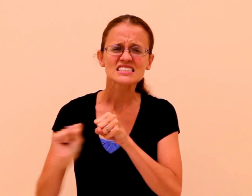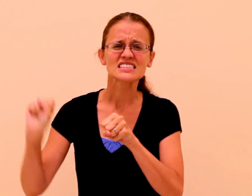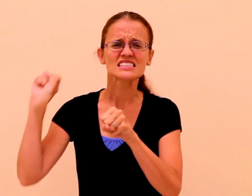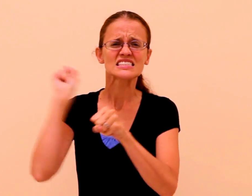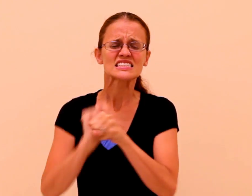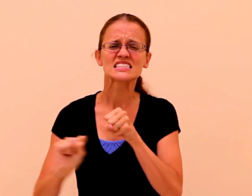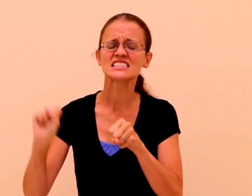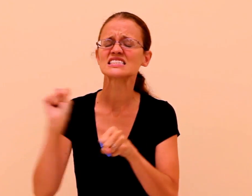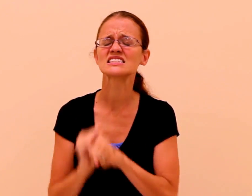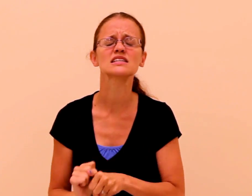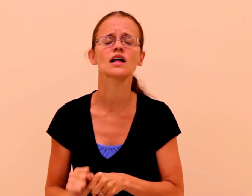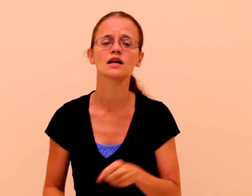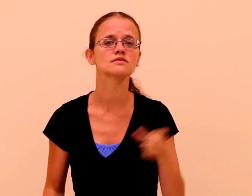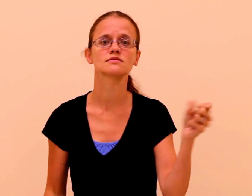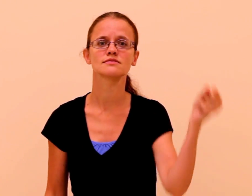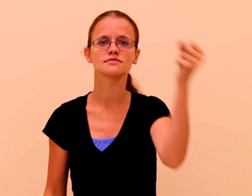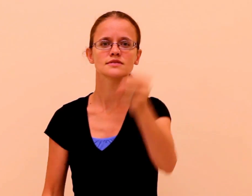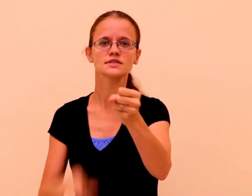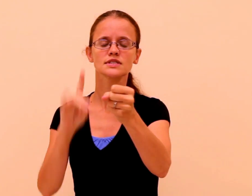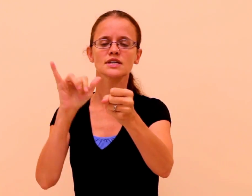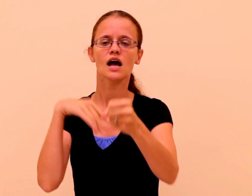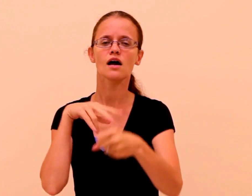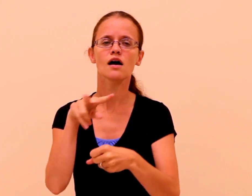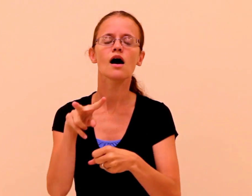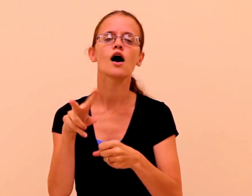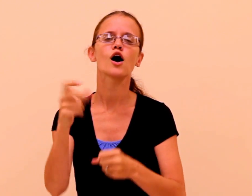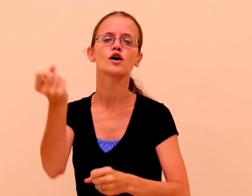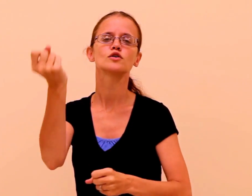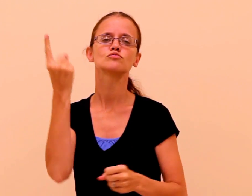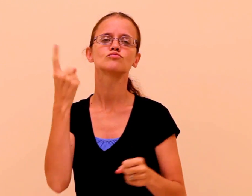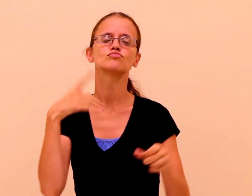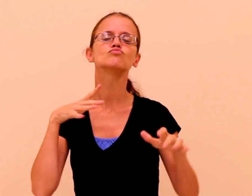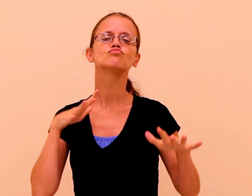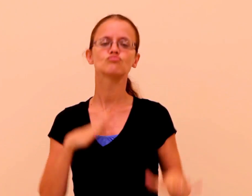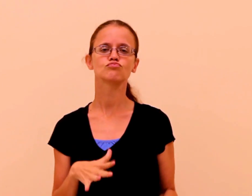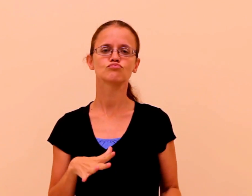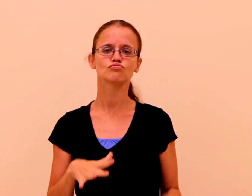stop processing information and absorb information at ease.